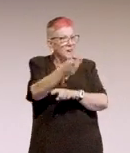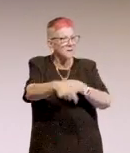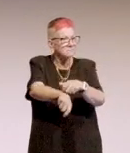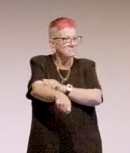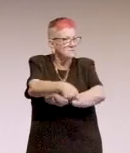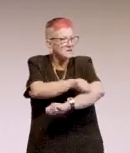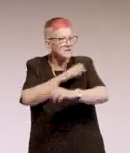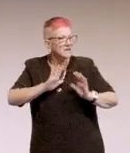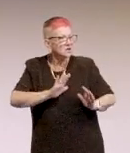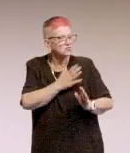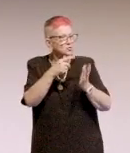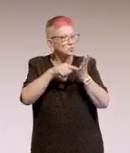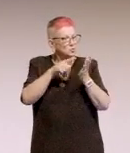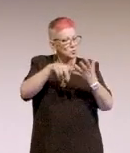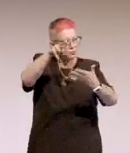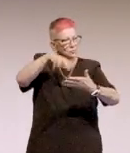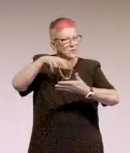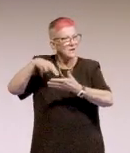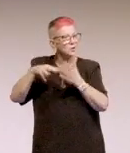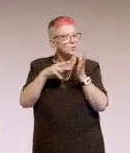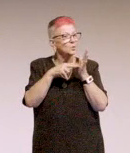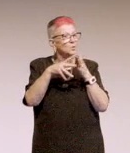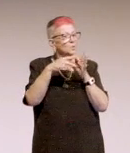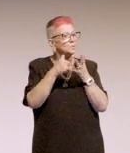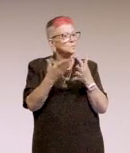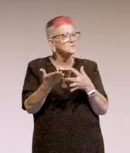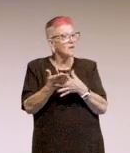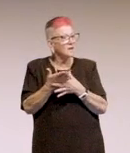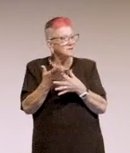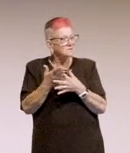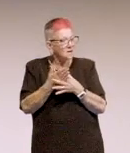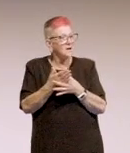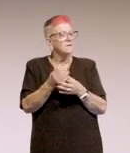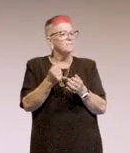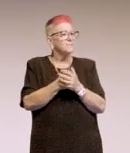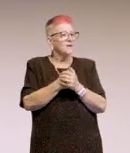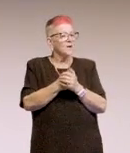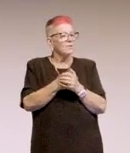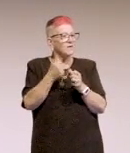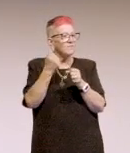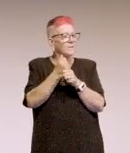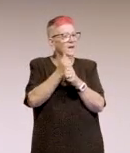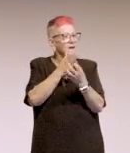in actually reading the newsletter. I've created, we've created a couple of accessibility packs